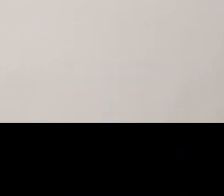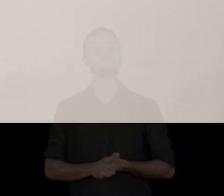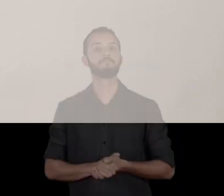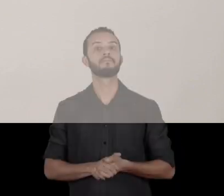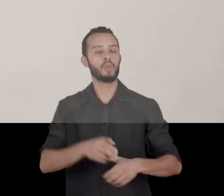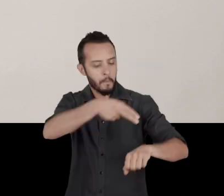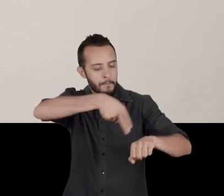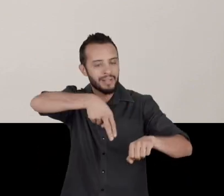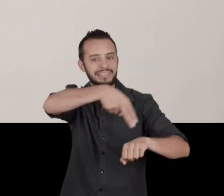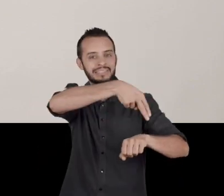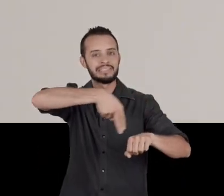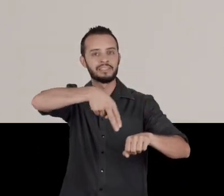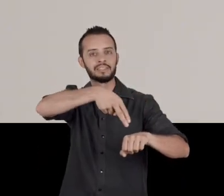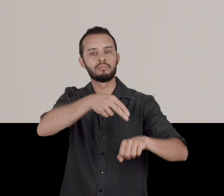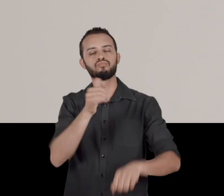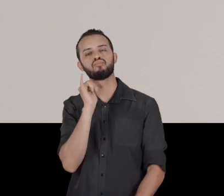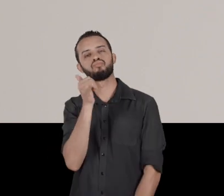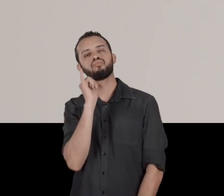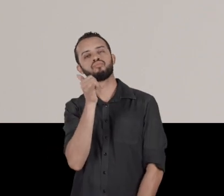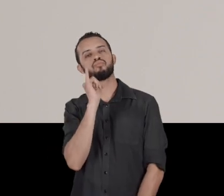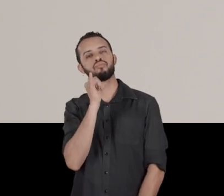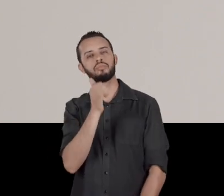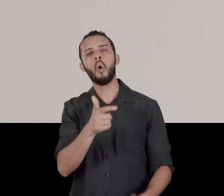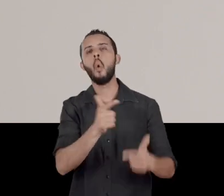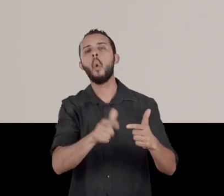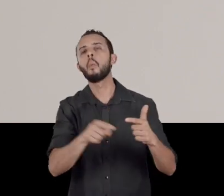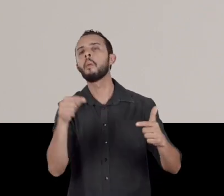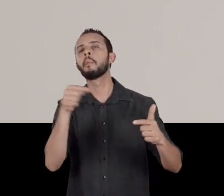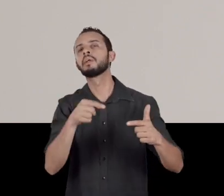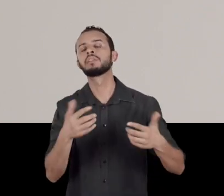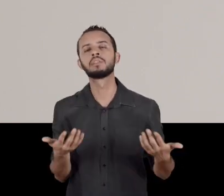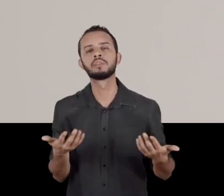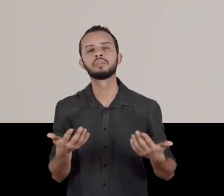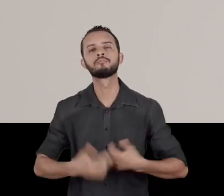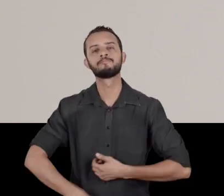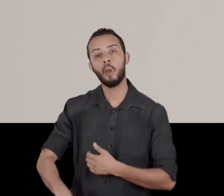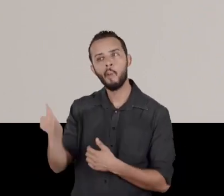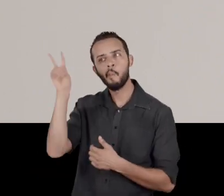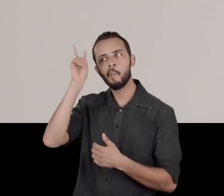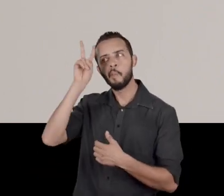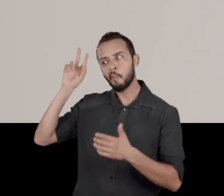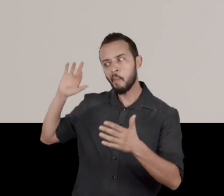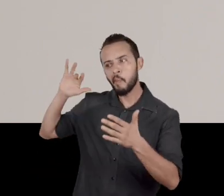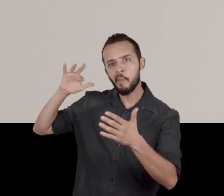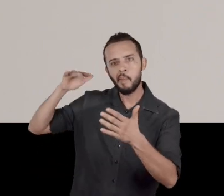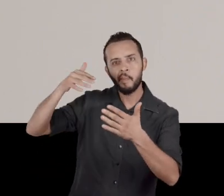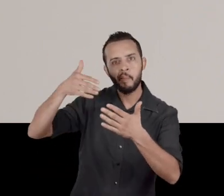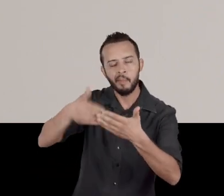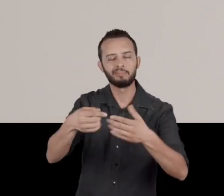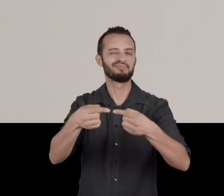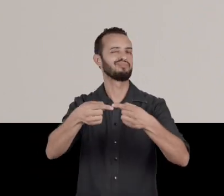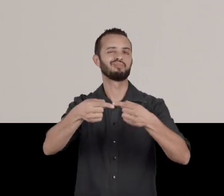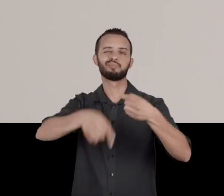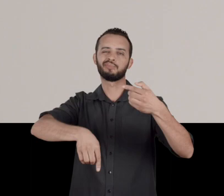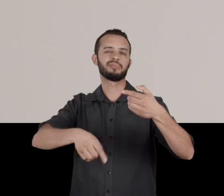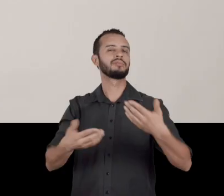That is the narrative of a nation. And what's the issue? The issue is that this won't necessarily correspond to the movement of history,